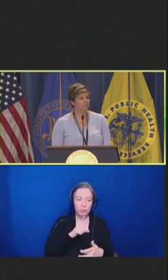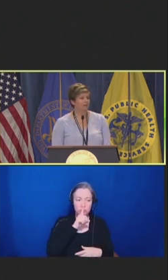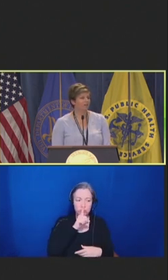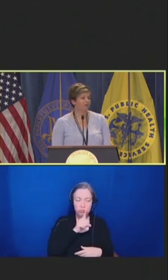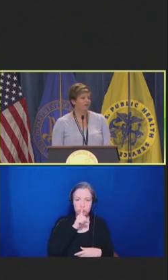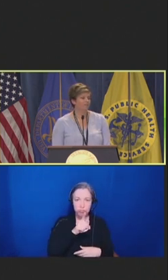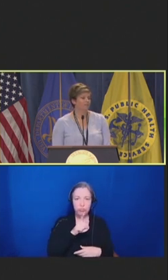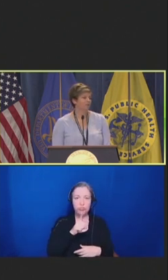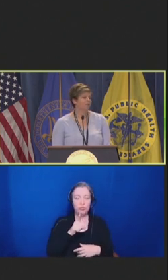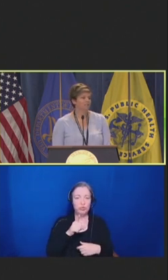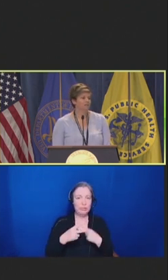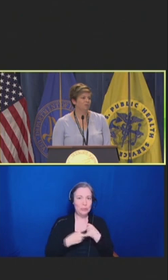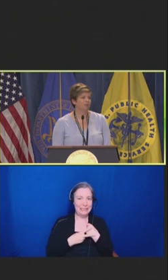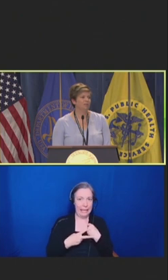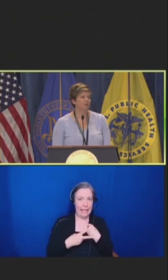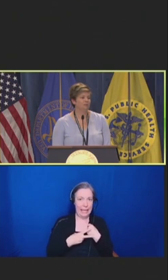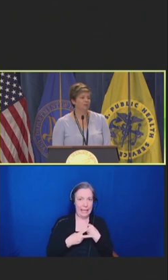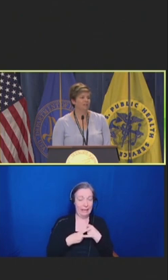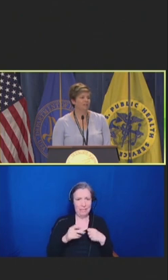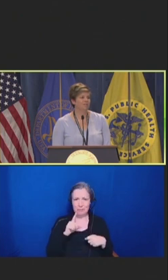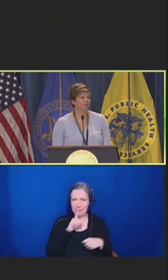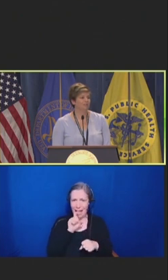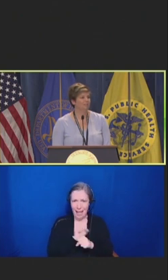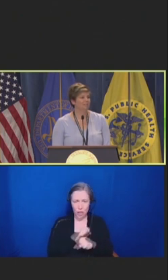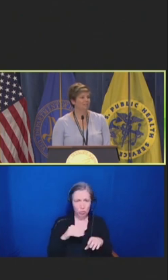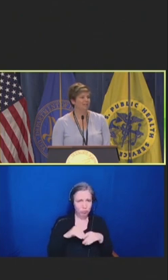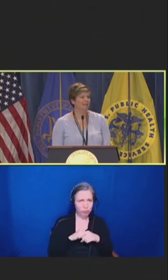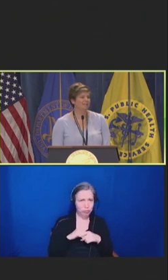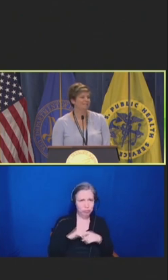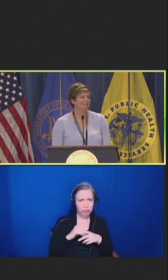other provisions that we're also implementing in the Inflation Reduction Act.